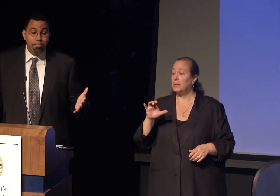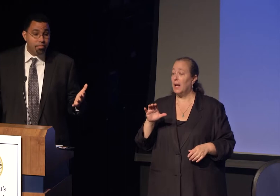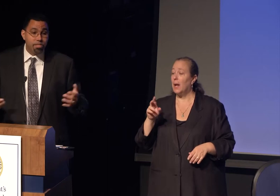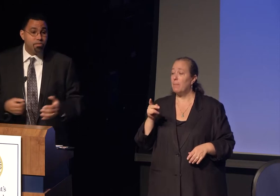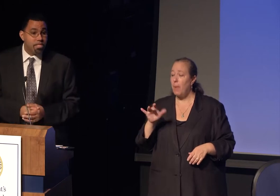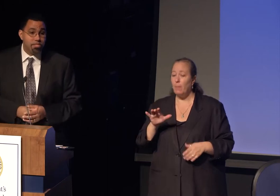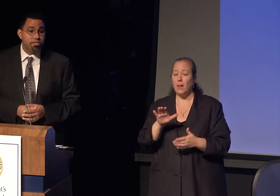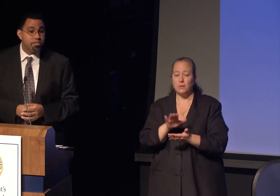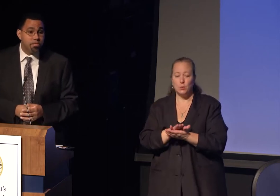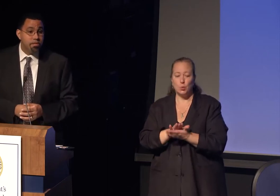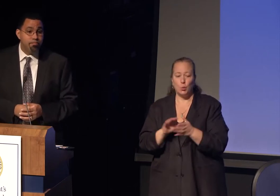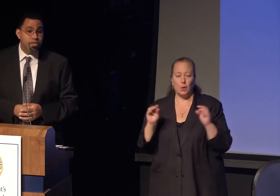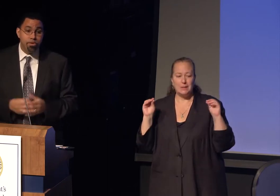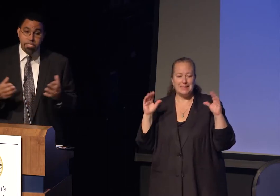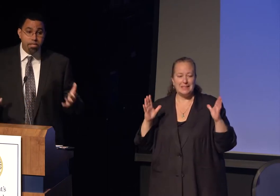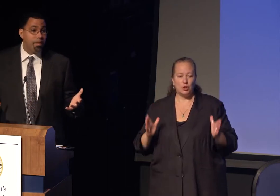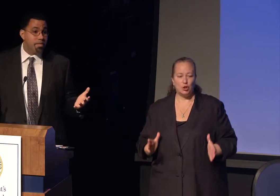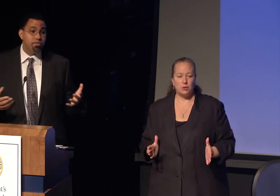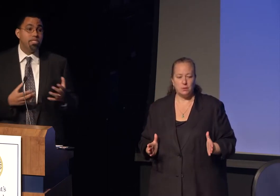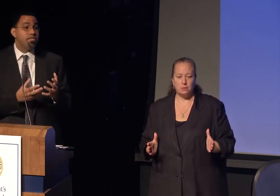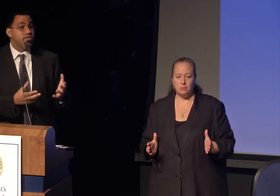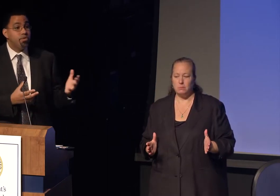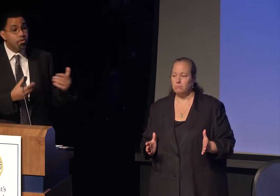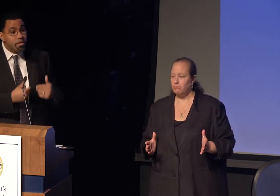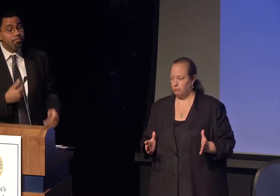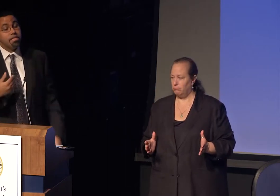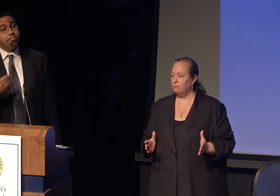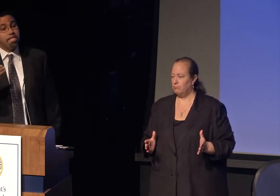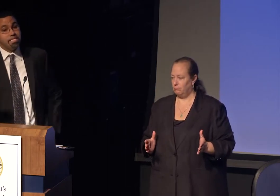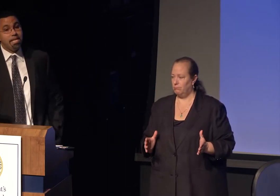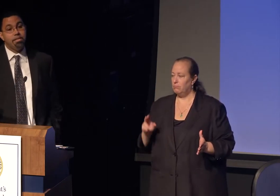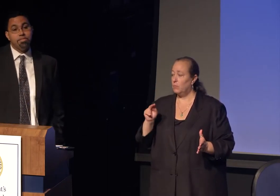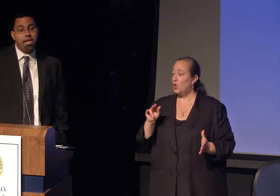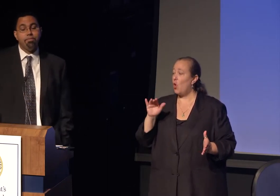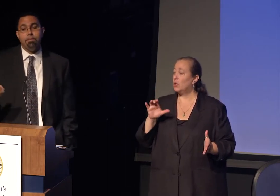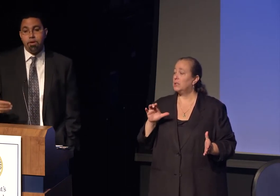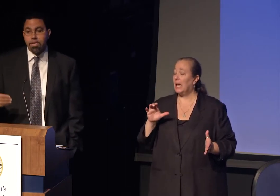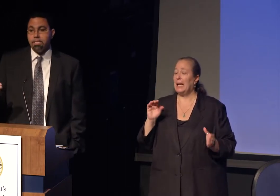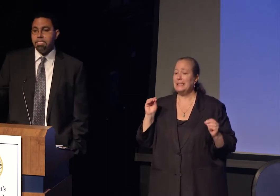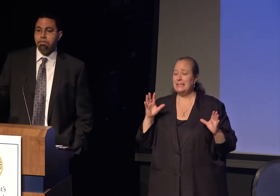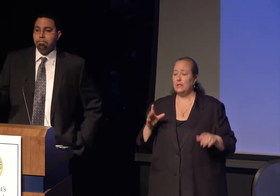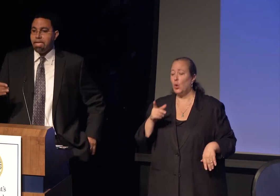New York City public school teachers who could have said "Here's an African-American Latino